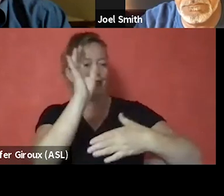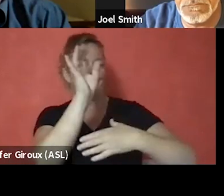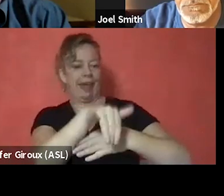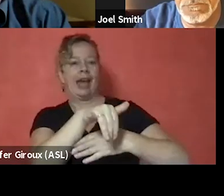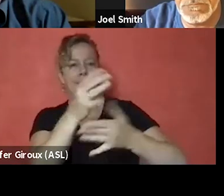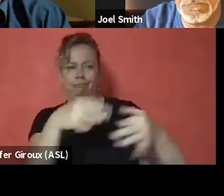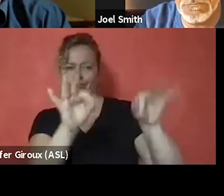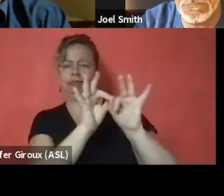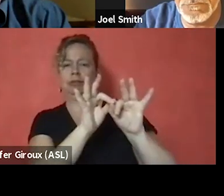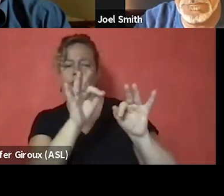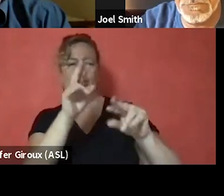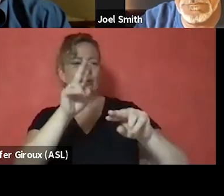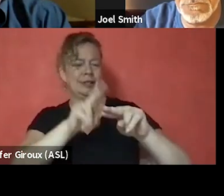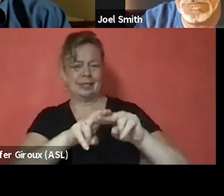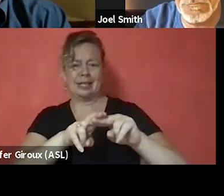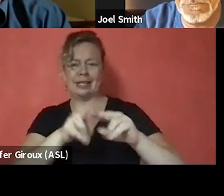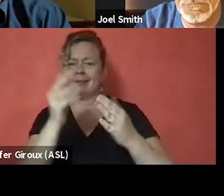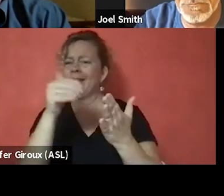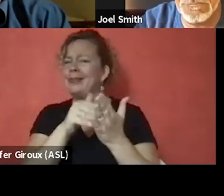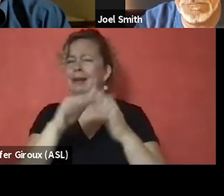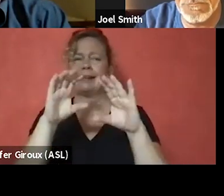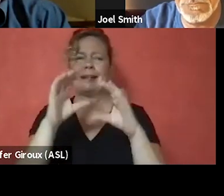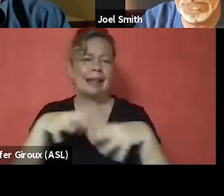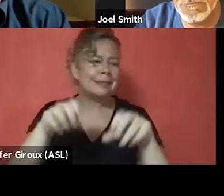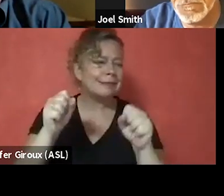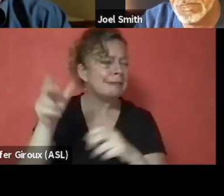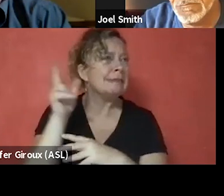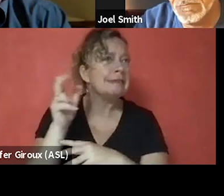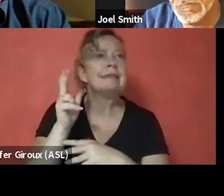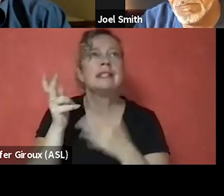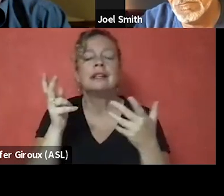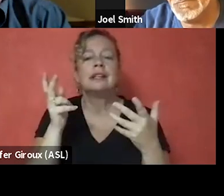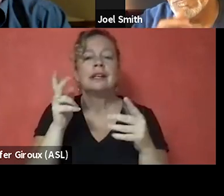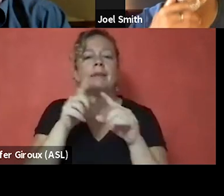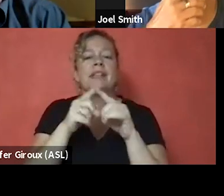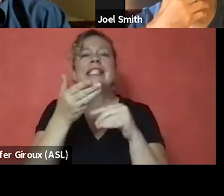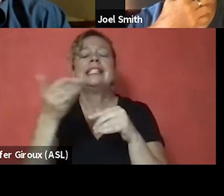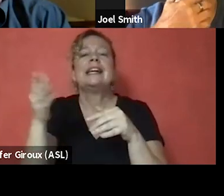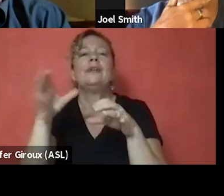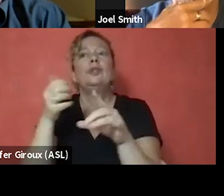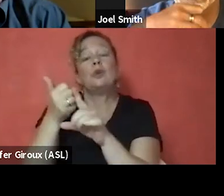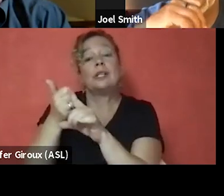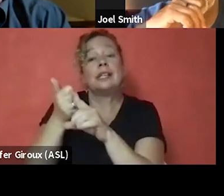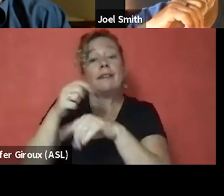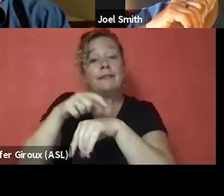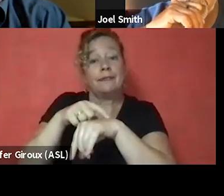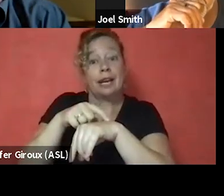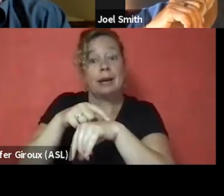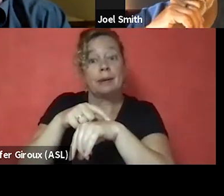You can sit in a thousand of these classes and you can hear, but I think it's that stuff you do on your own time that enriches,